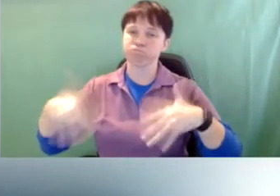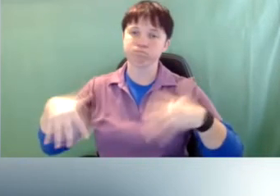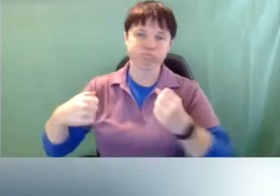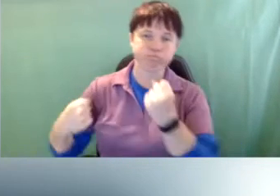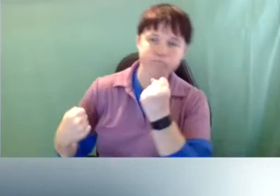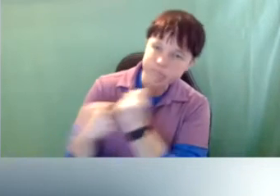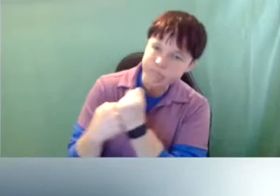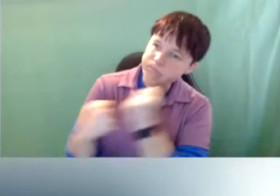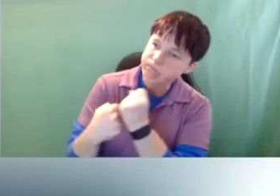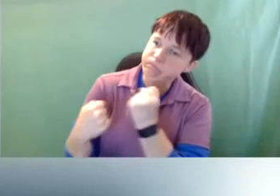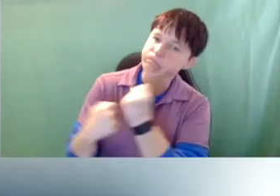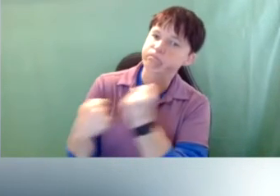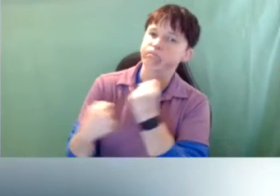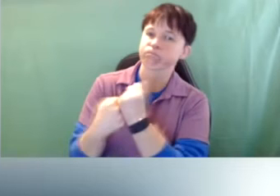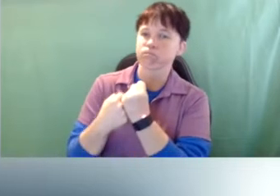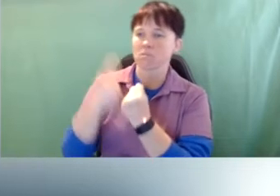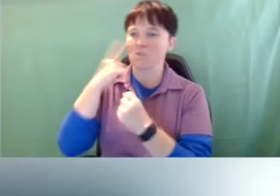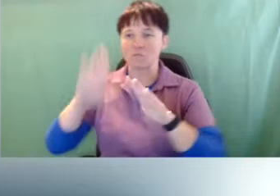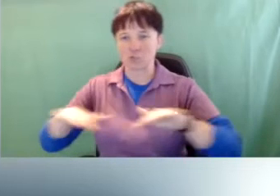for children who are deafblind.